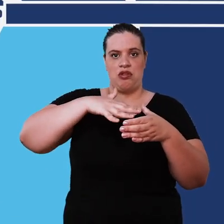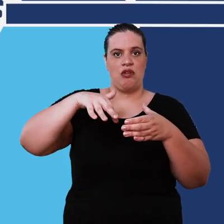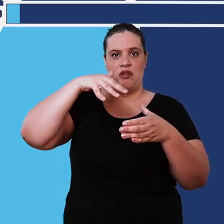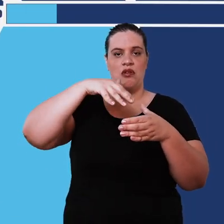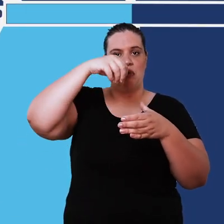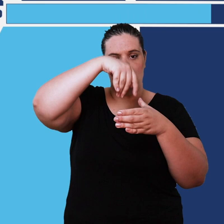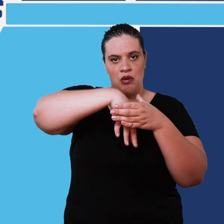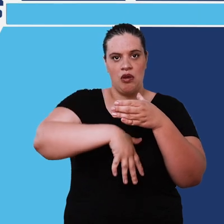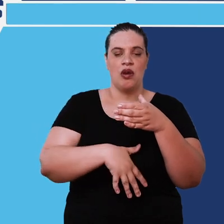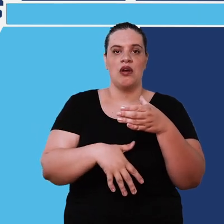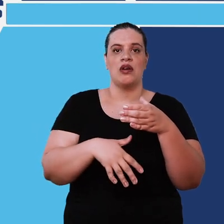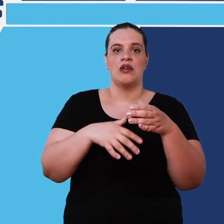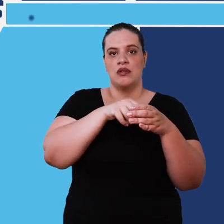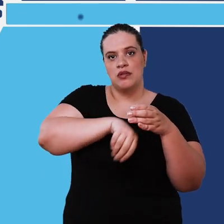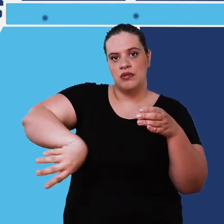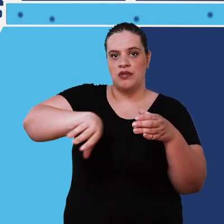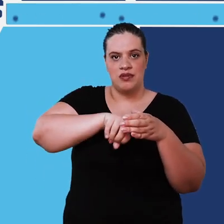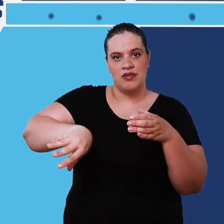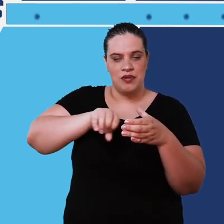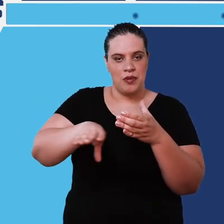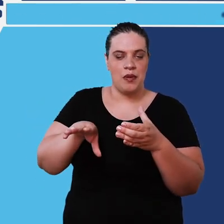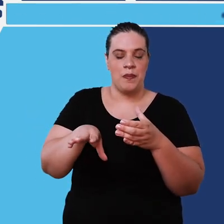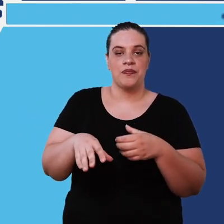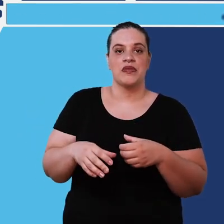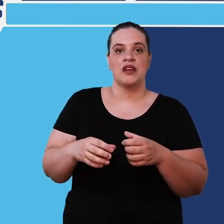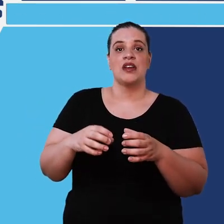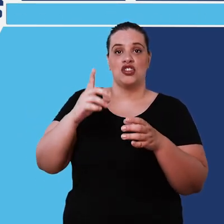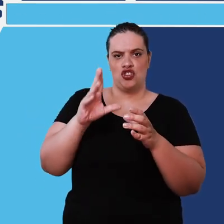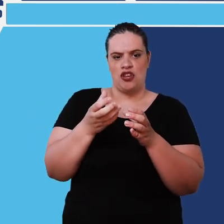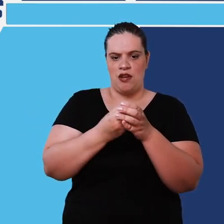enter ours if it is a thief and will be sent away the Thief siphon It already prevents